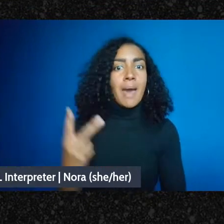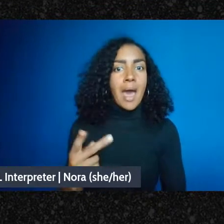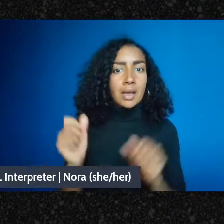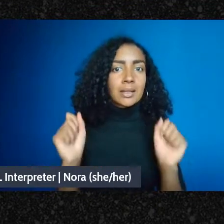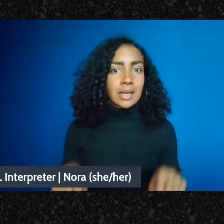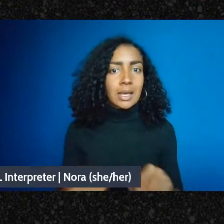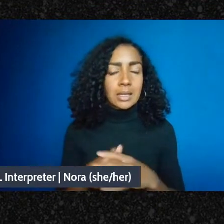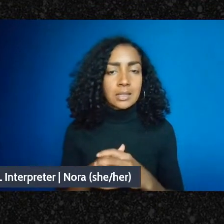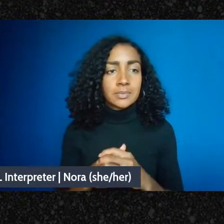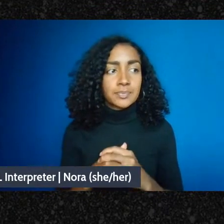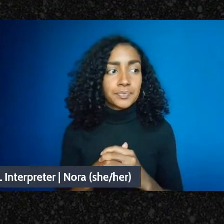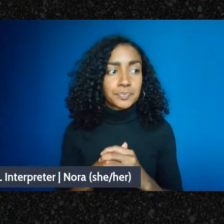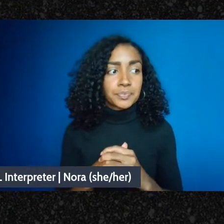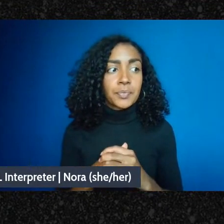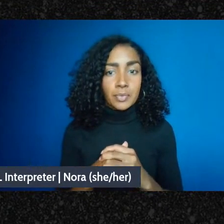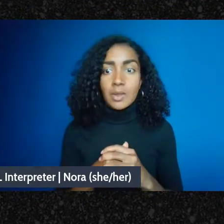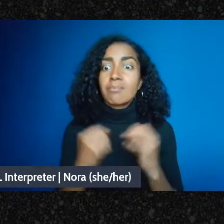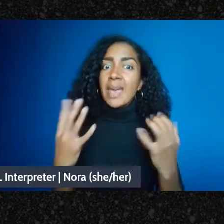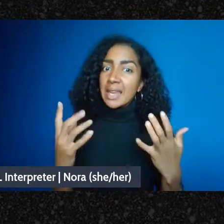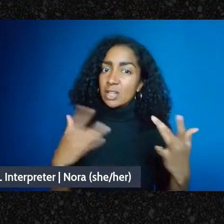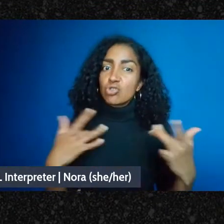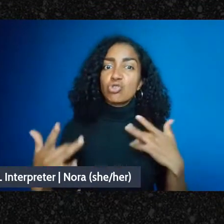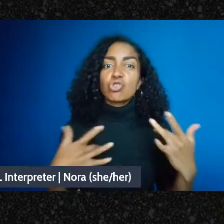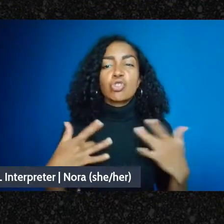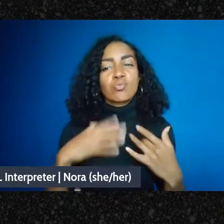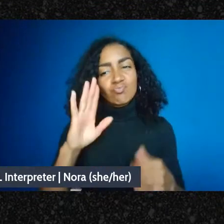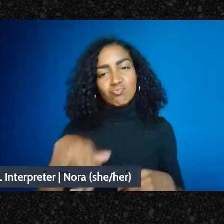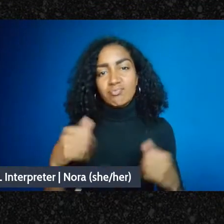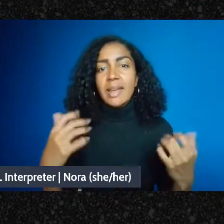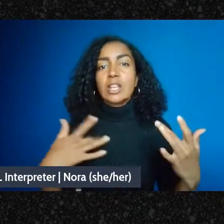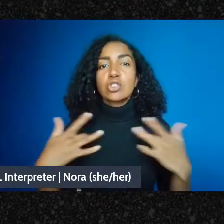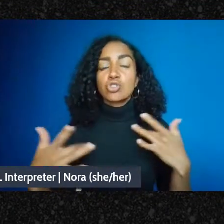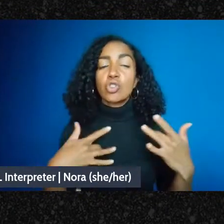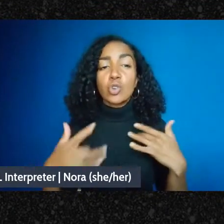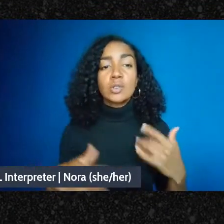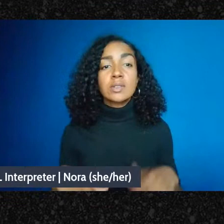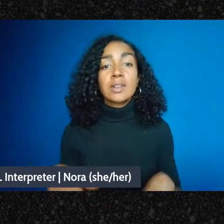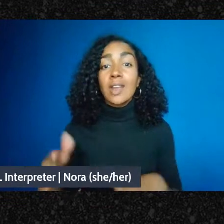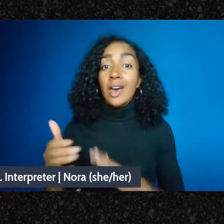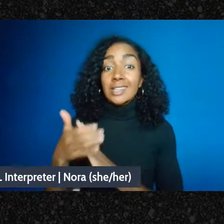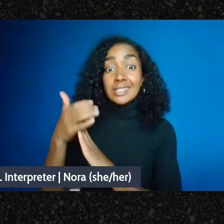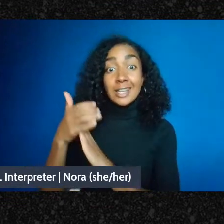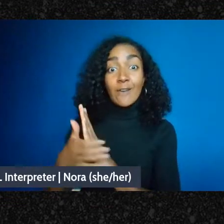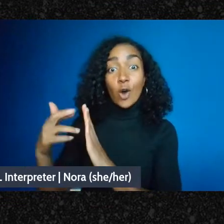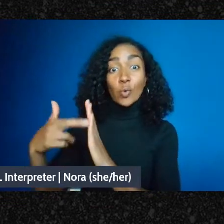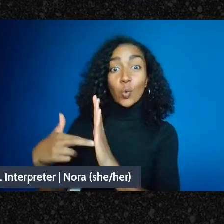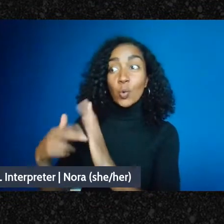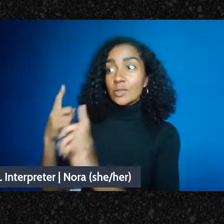Lots of concerns here, the default rules of the corporation are incredibly hierarchical,